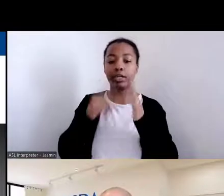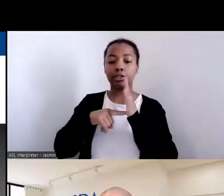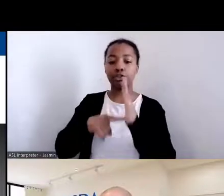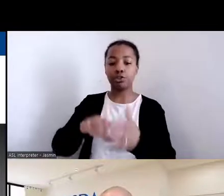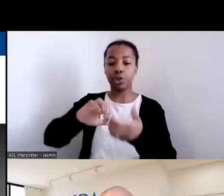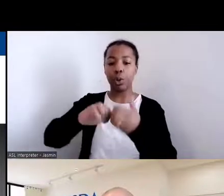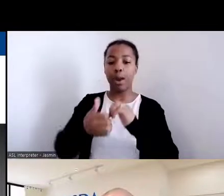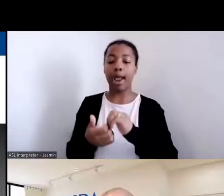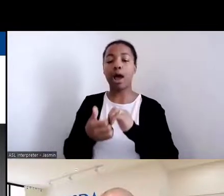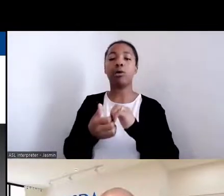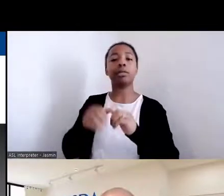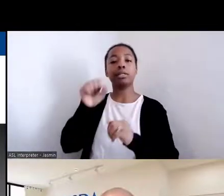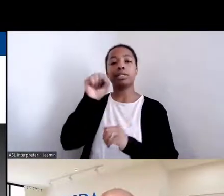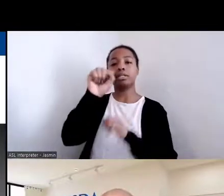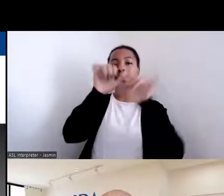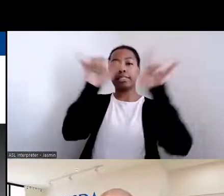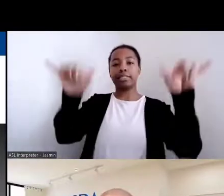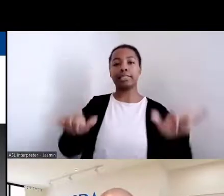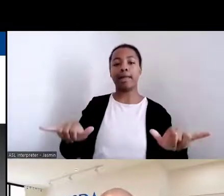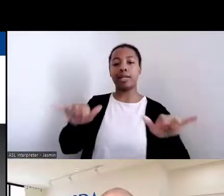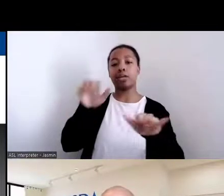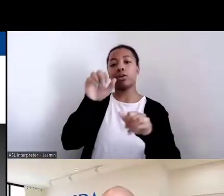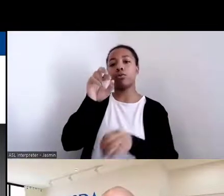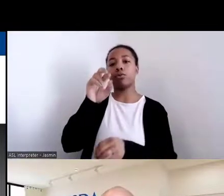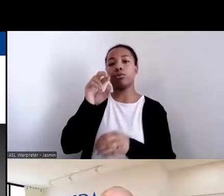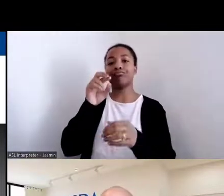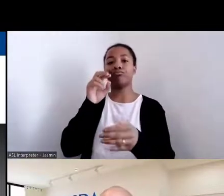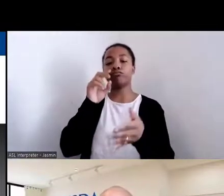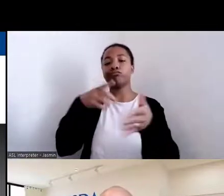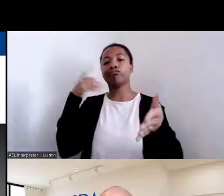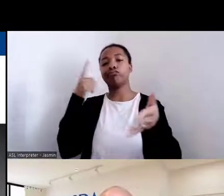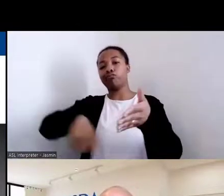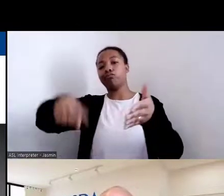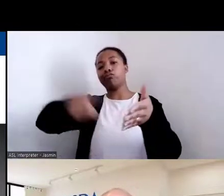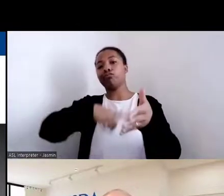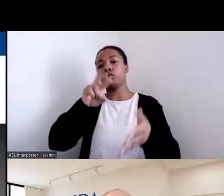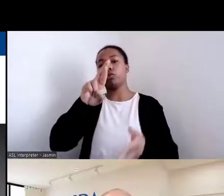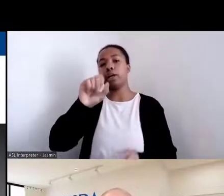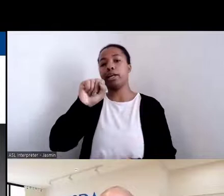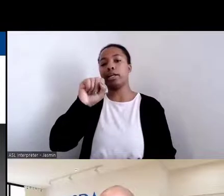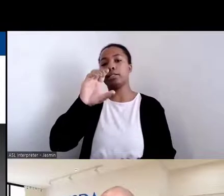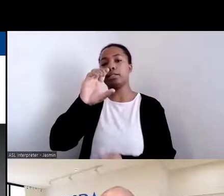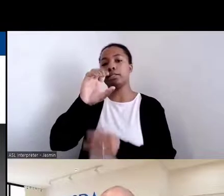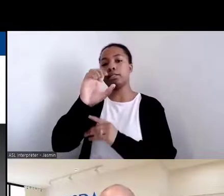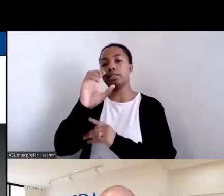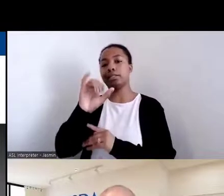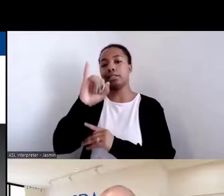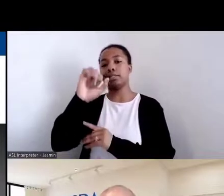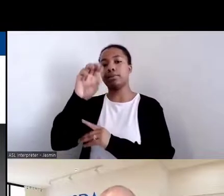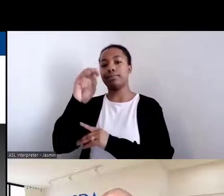systems ‑‑ built into our nation's agricultural systems impacts us all.